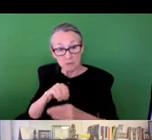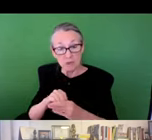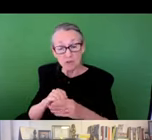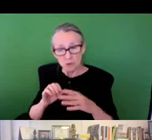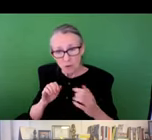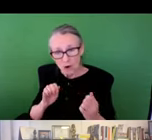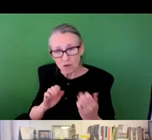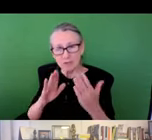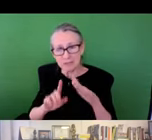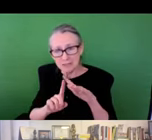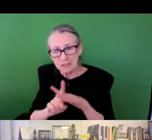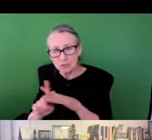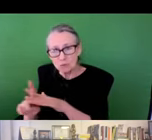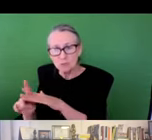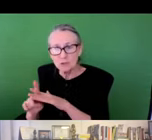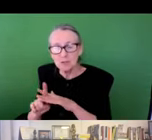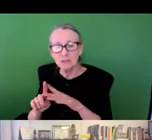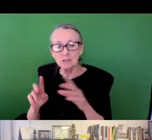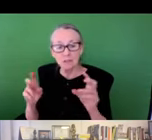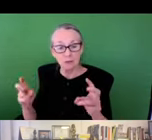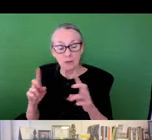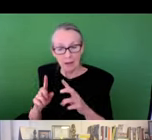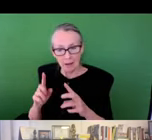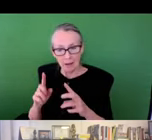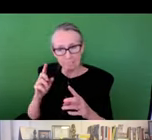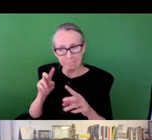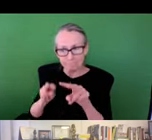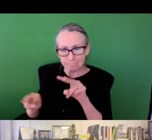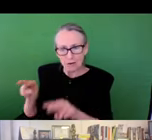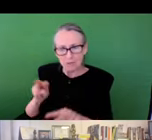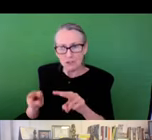by which communities are engaged to address some of these distribution issues